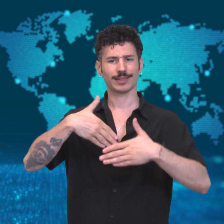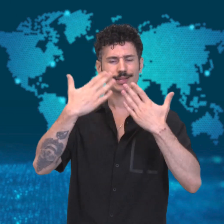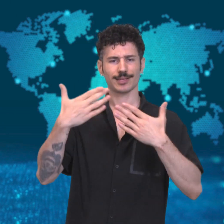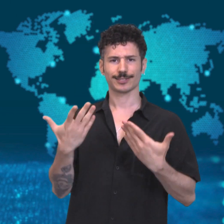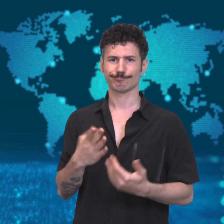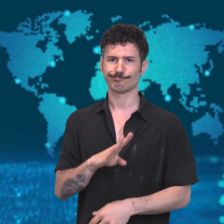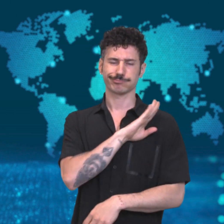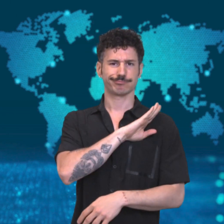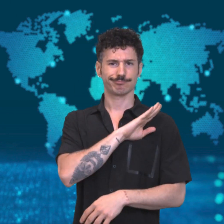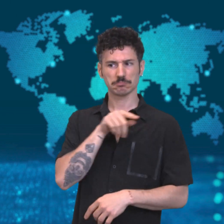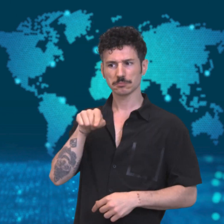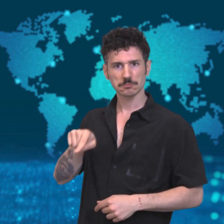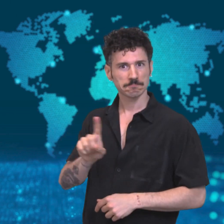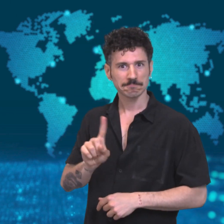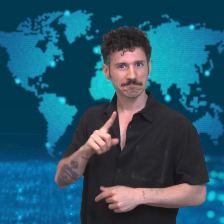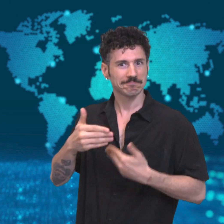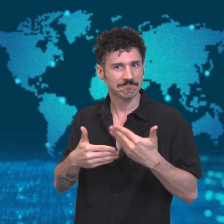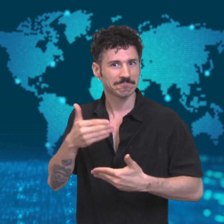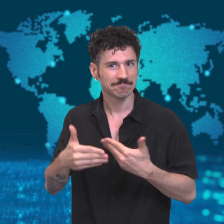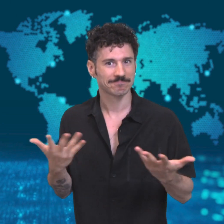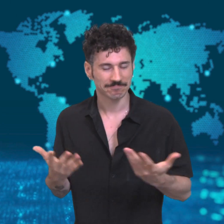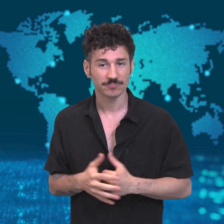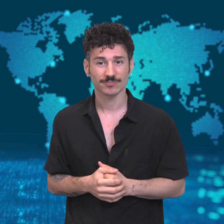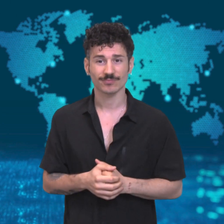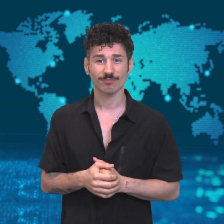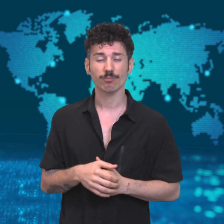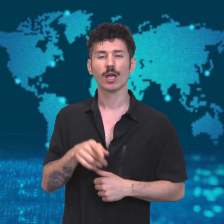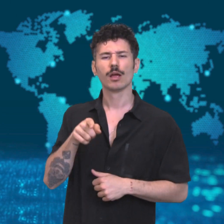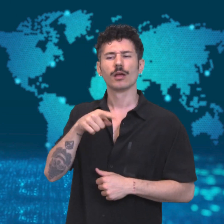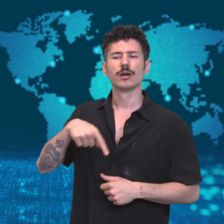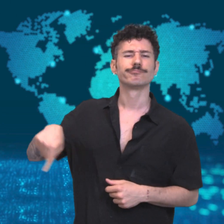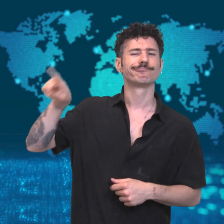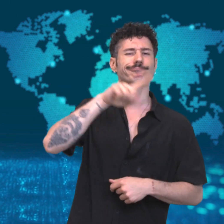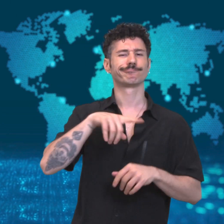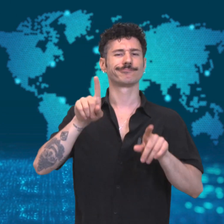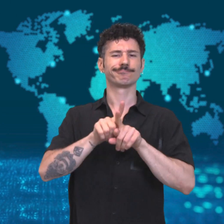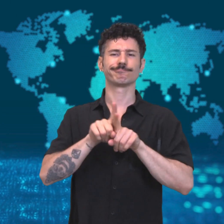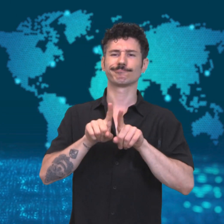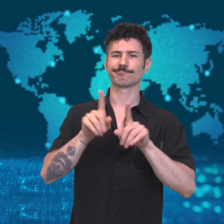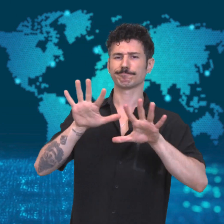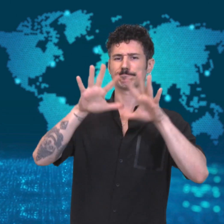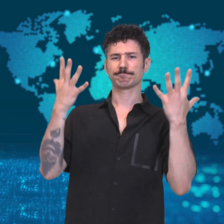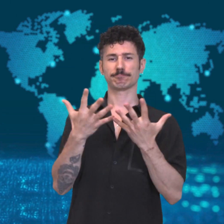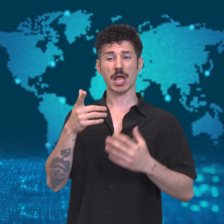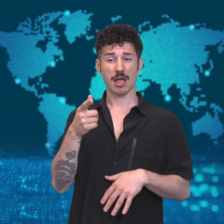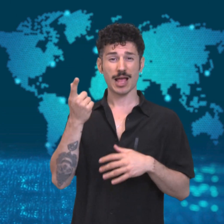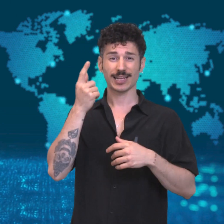with this condition don’t even live for more than one